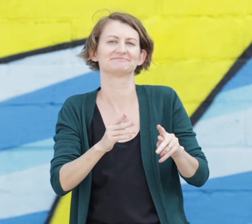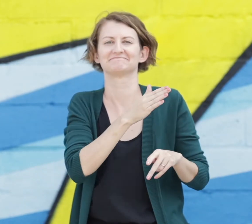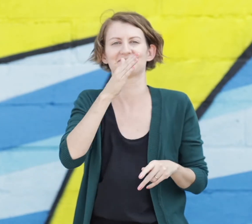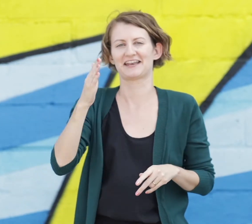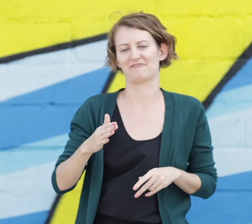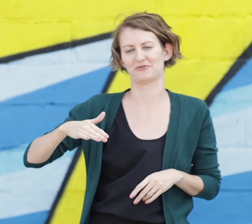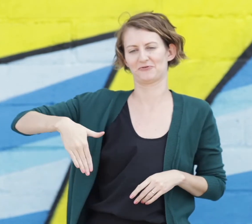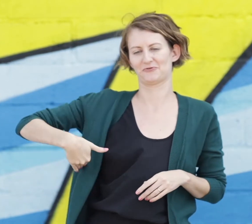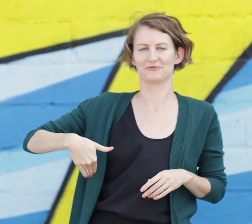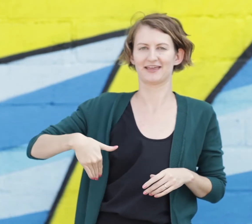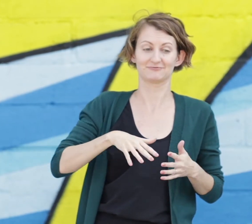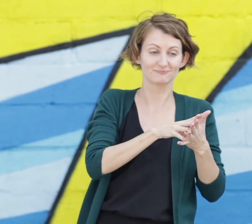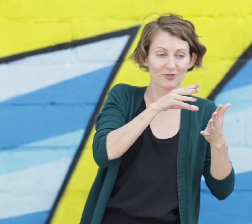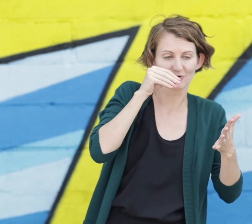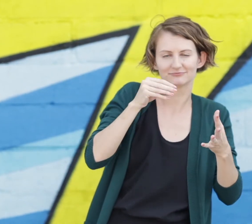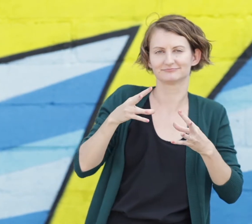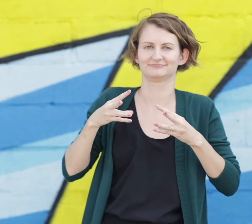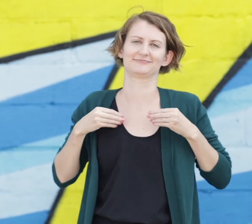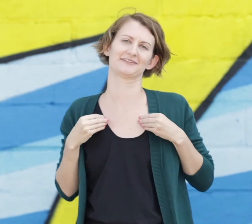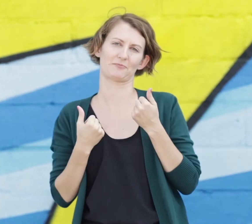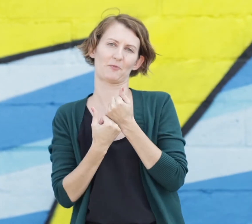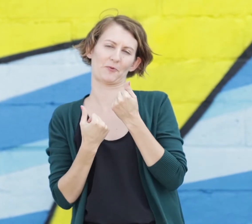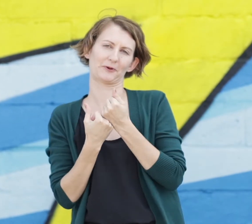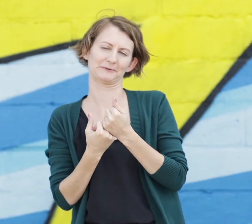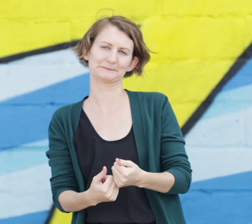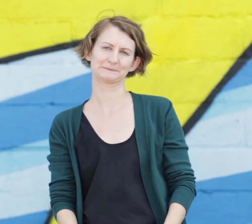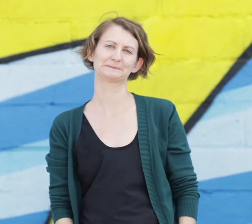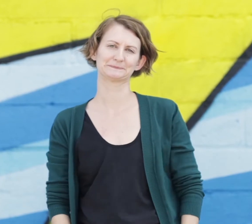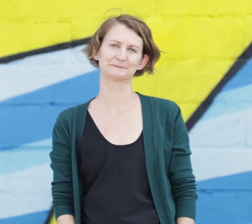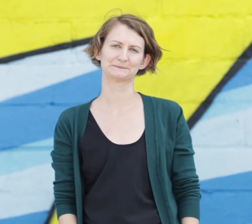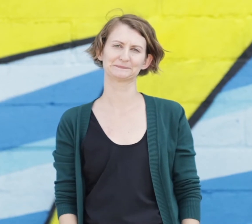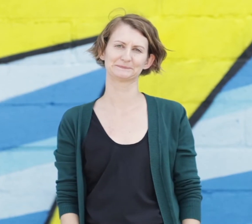and it’s never too late to learn or accept support.